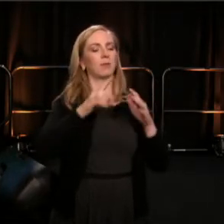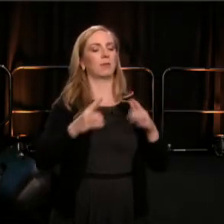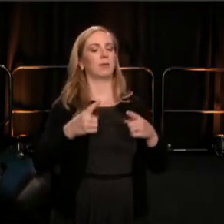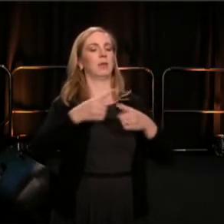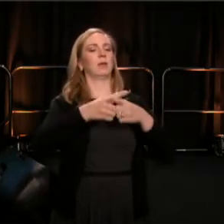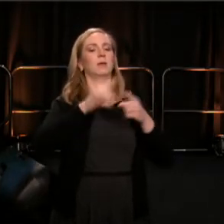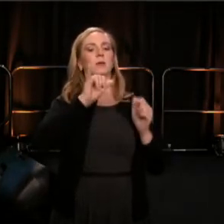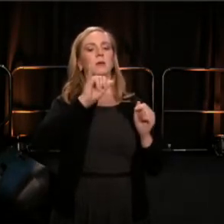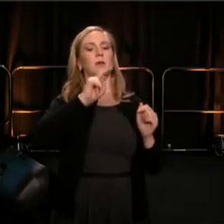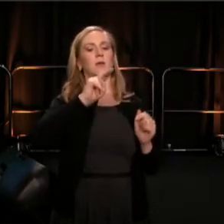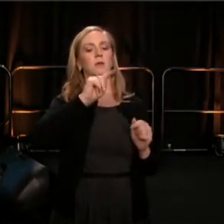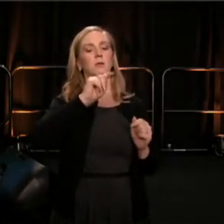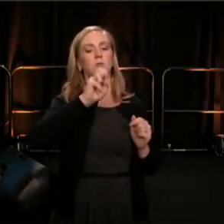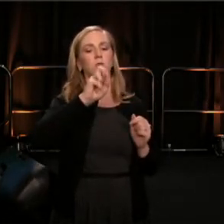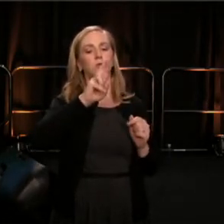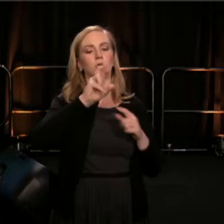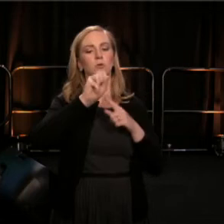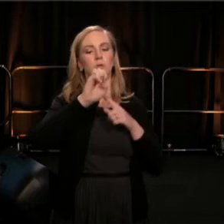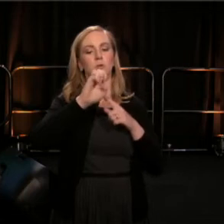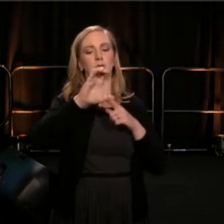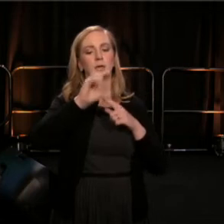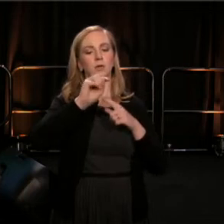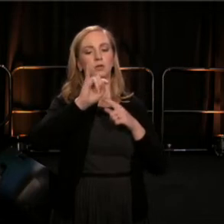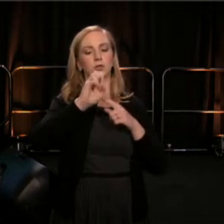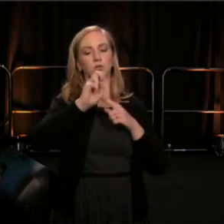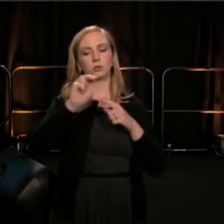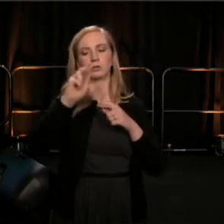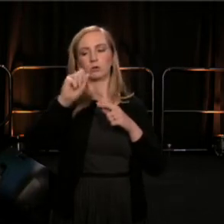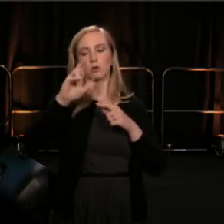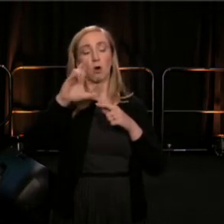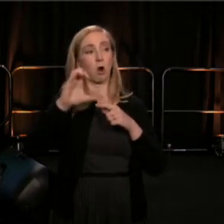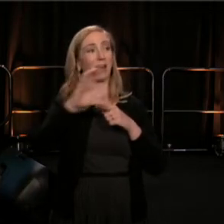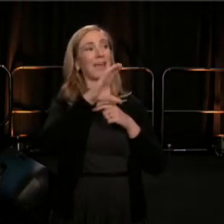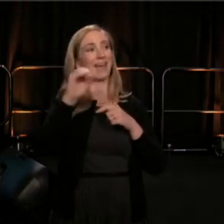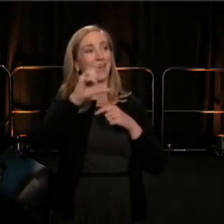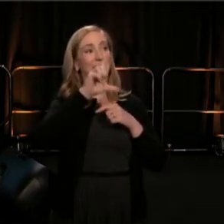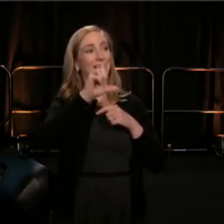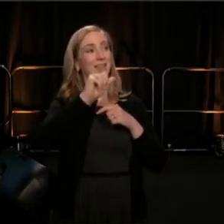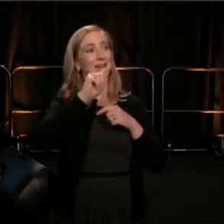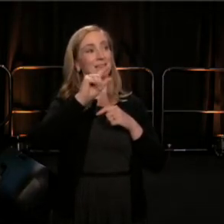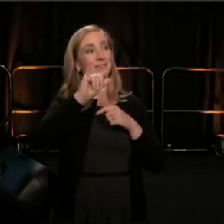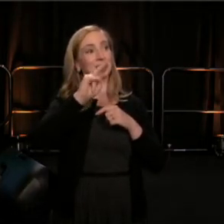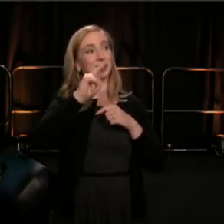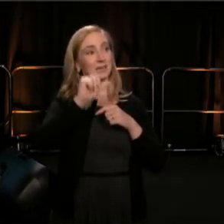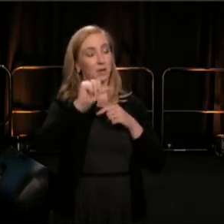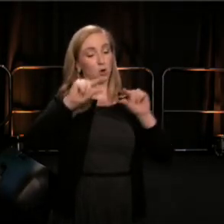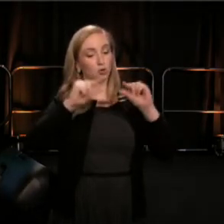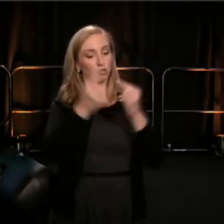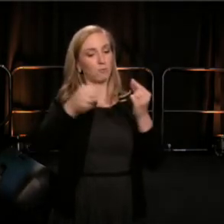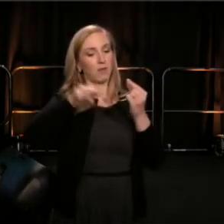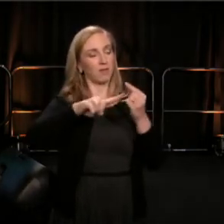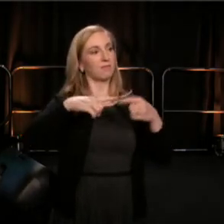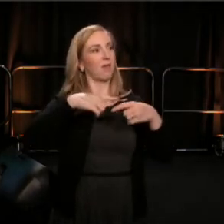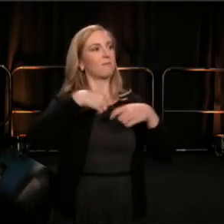And I wanted to acknowledge that the LatinX group has created an instillation piece and it will be in the building,